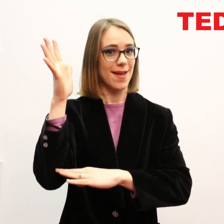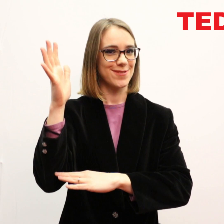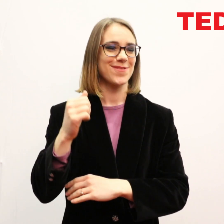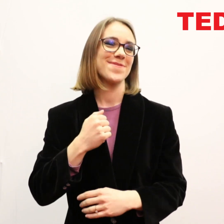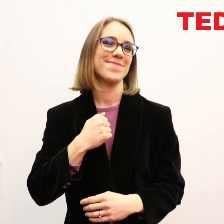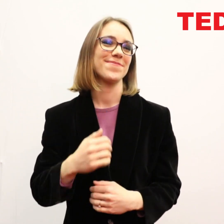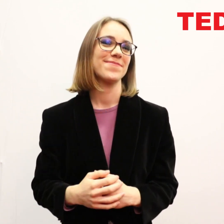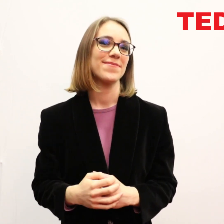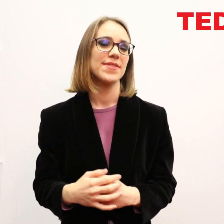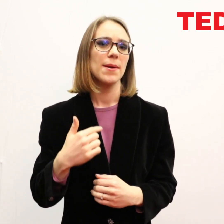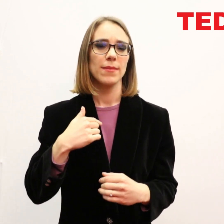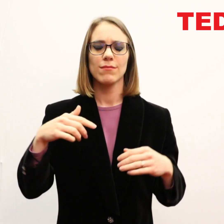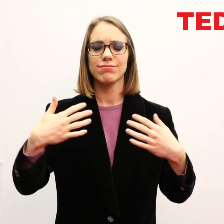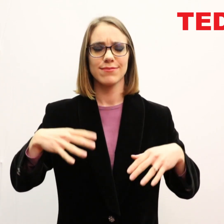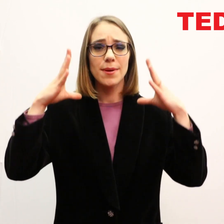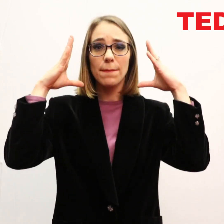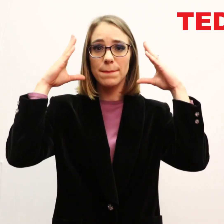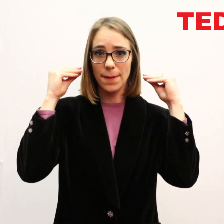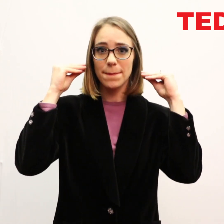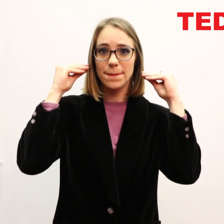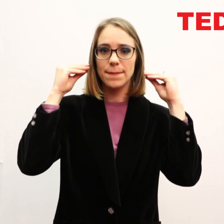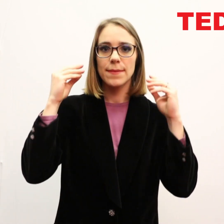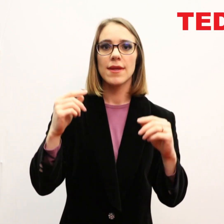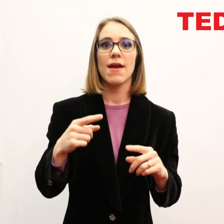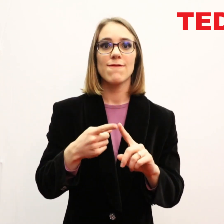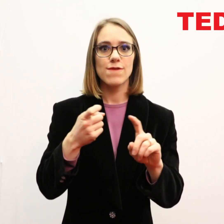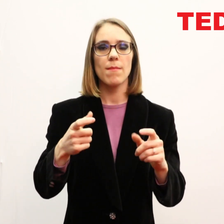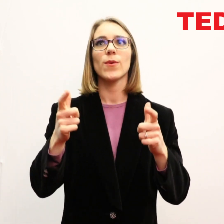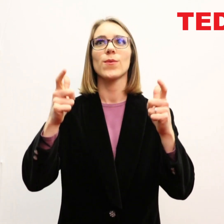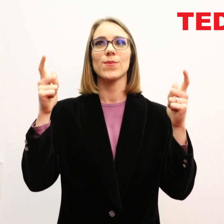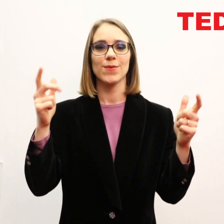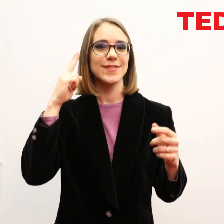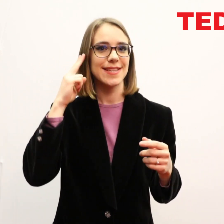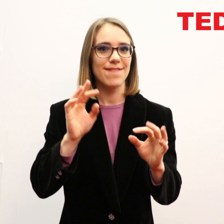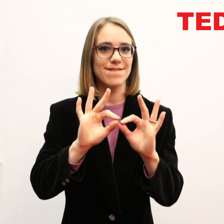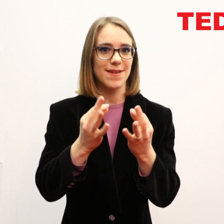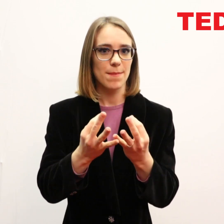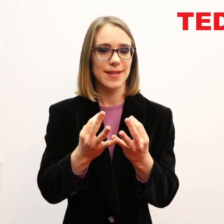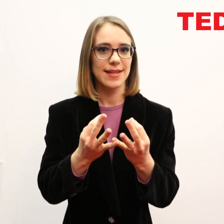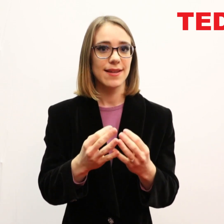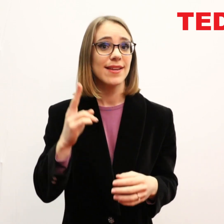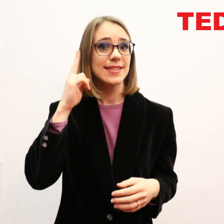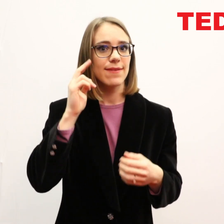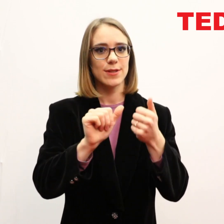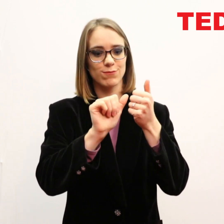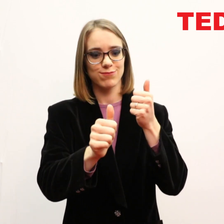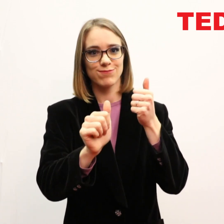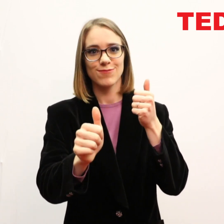And this is my TED talk. I am profoundly deaf in both ears, and I come from a largely deaf family